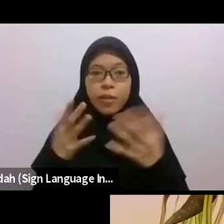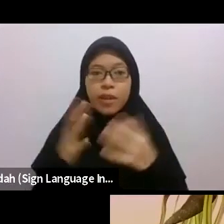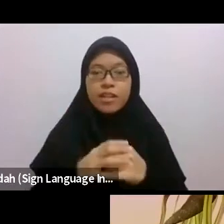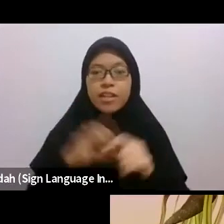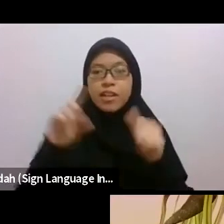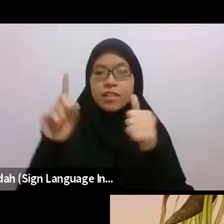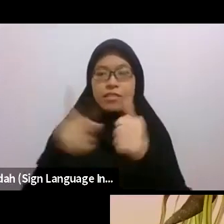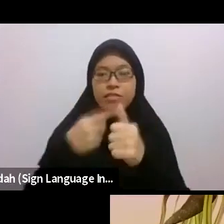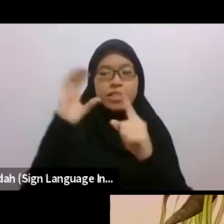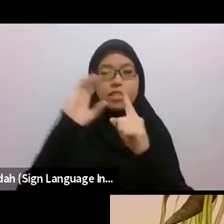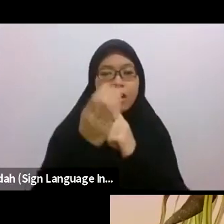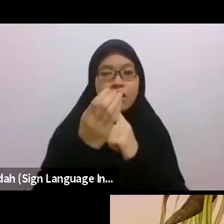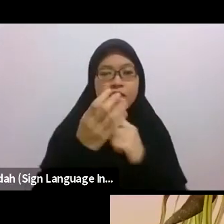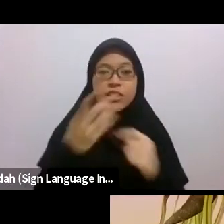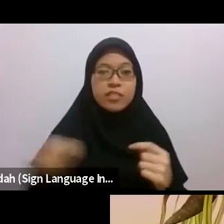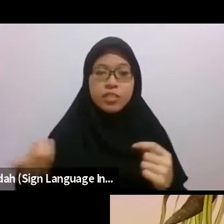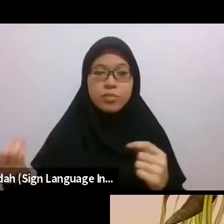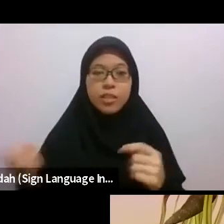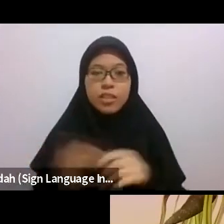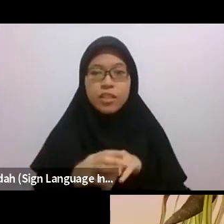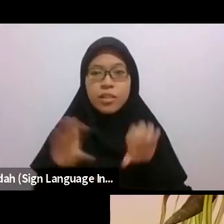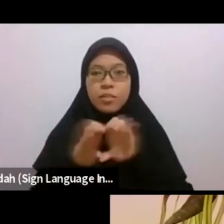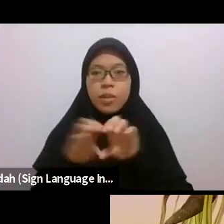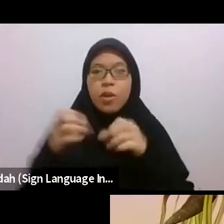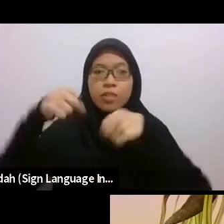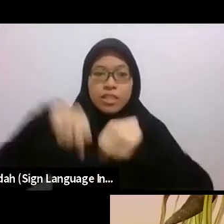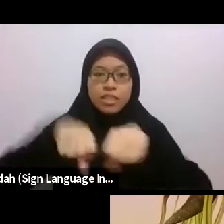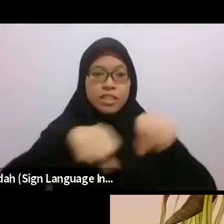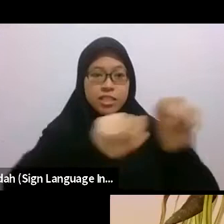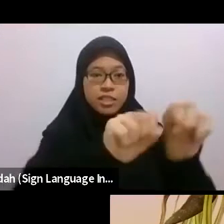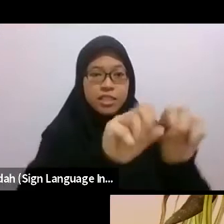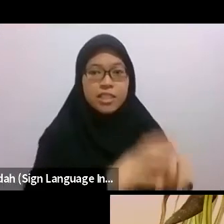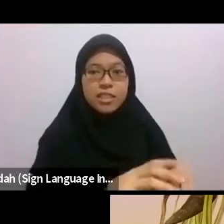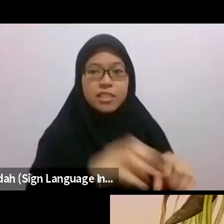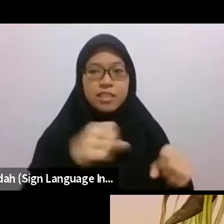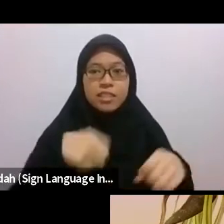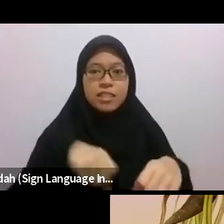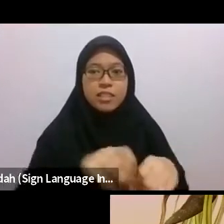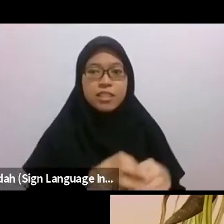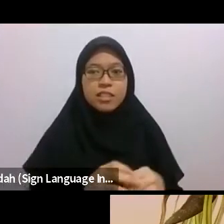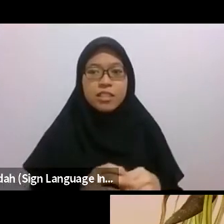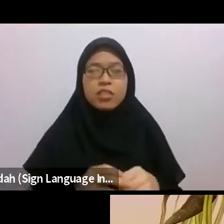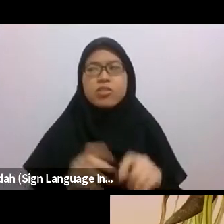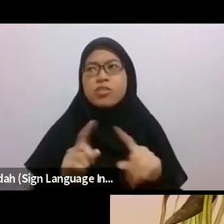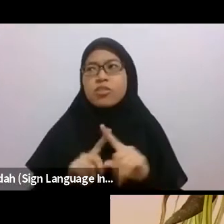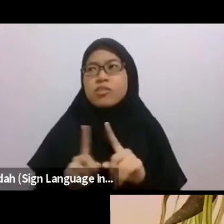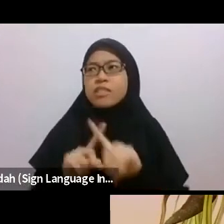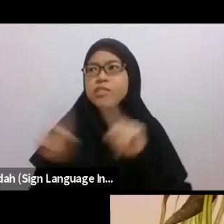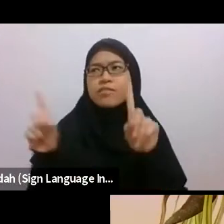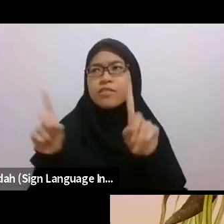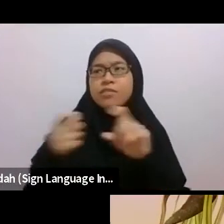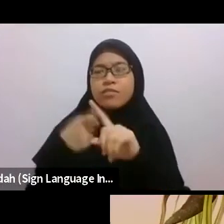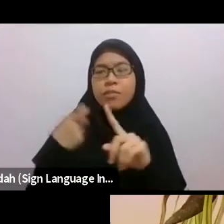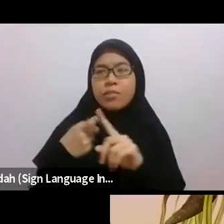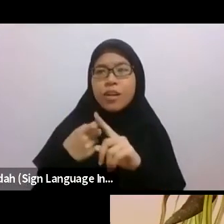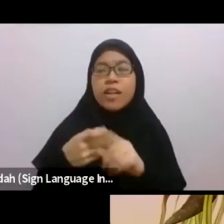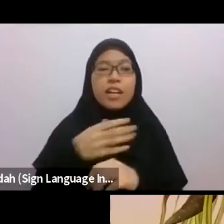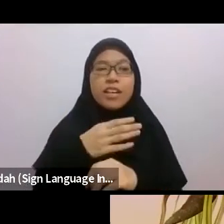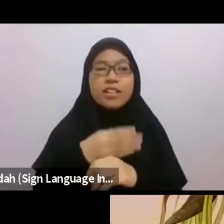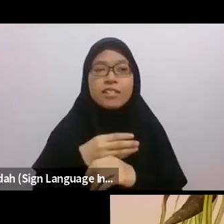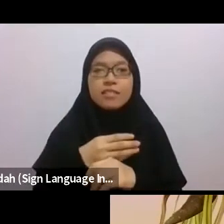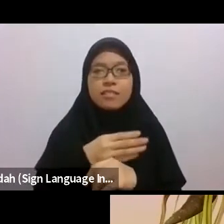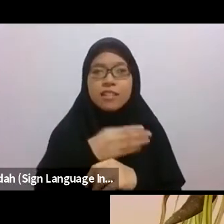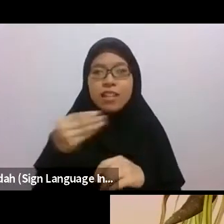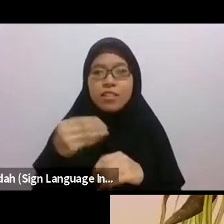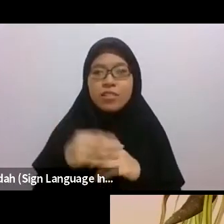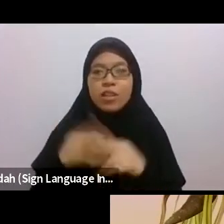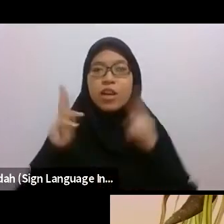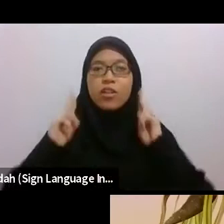So it’s quite different from the patriarchal, phallic way of thinking about human evolution, as like a spear or implement of violence.